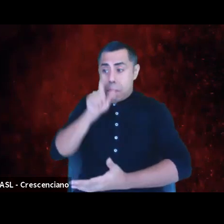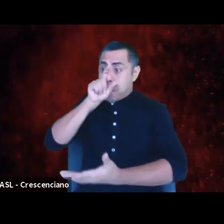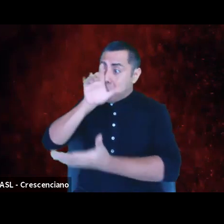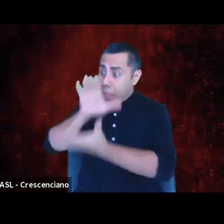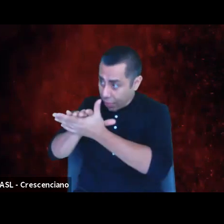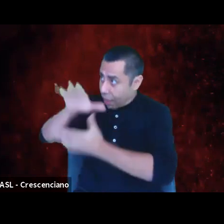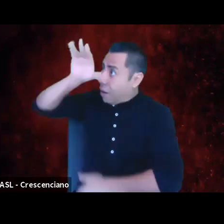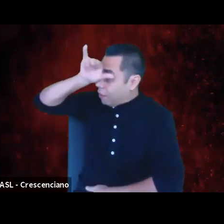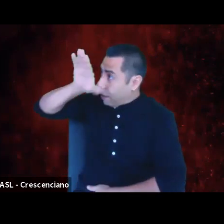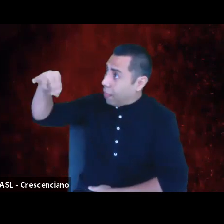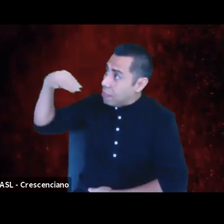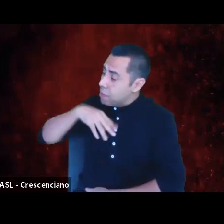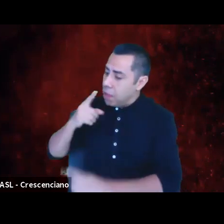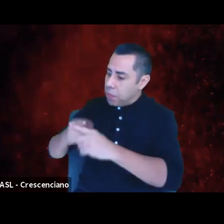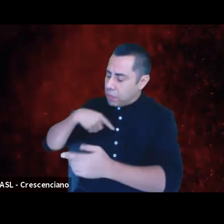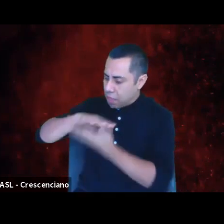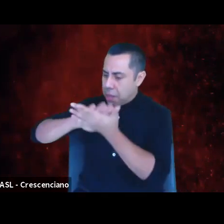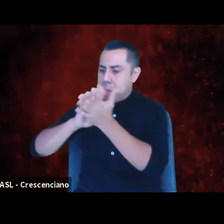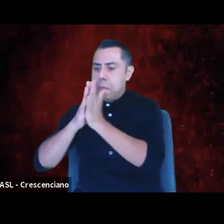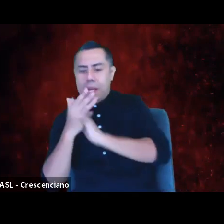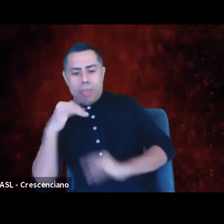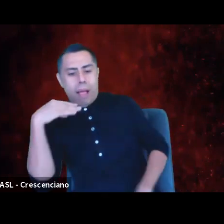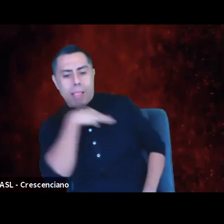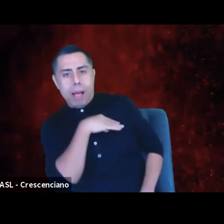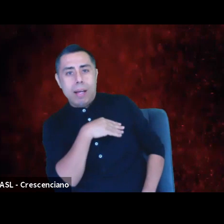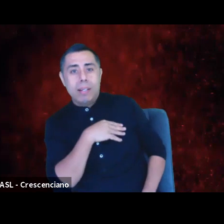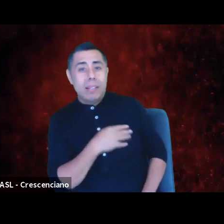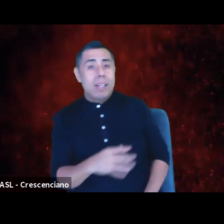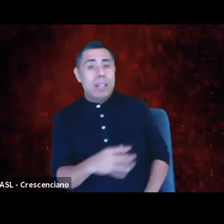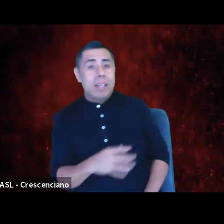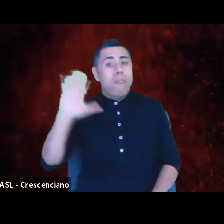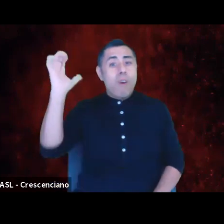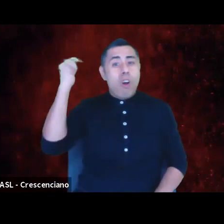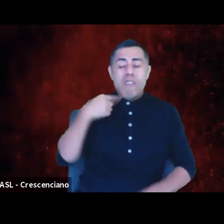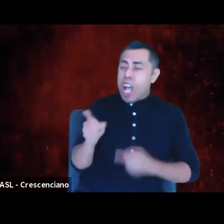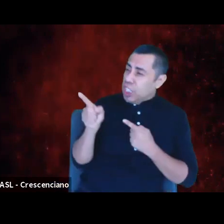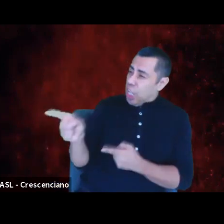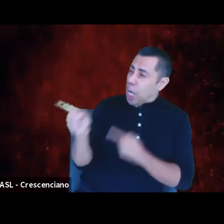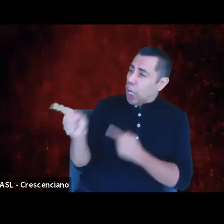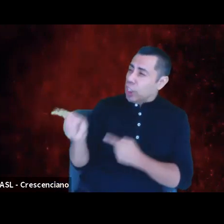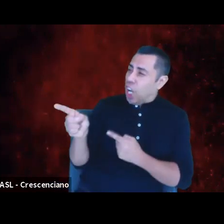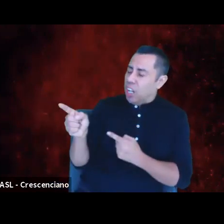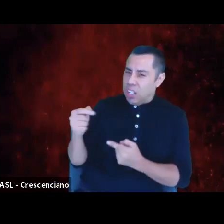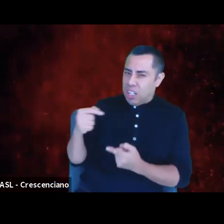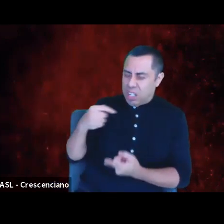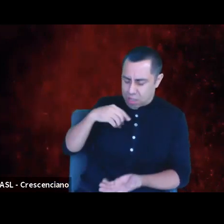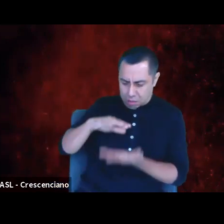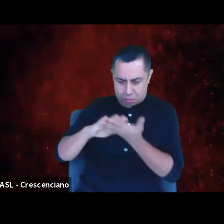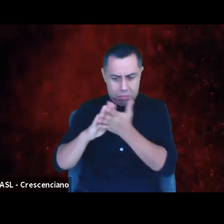I've become the artistic director that I railed against when I set my eyes towards that role at 23.